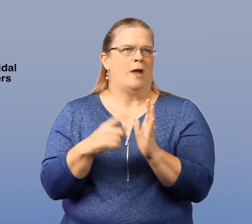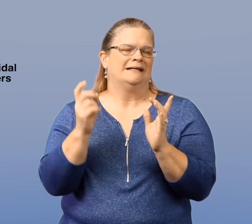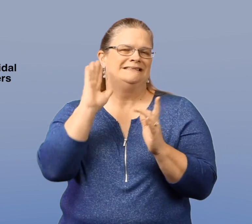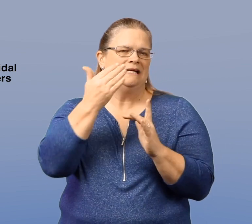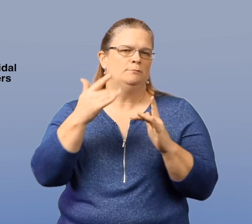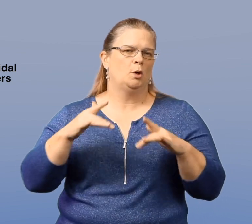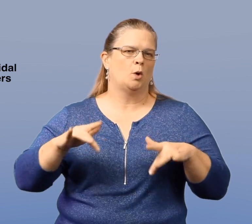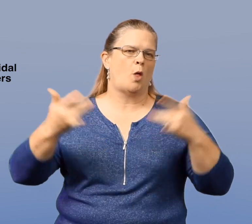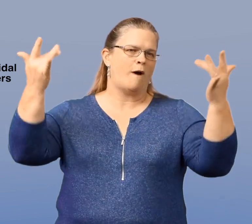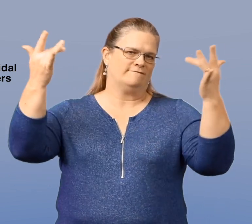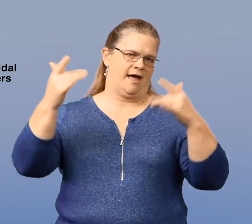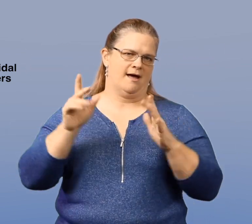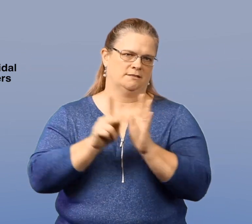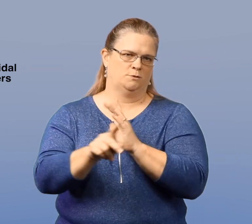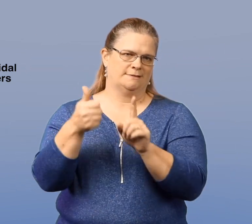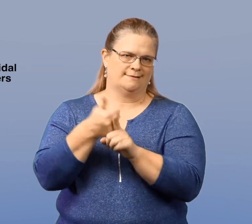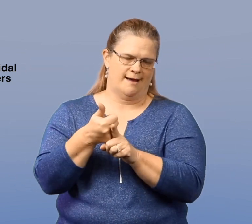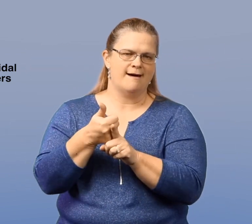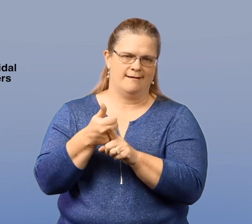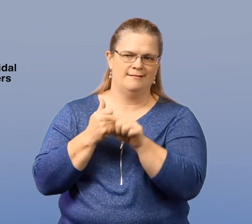they sometimes appear to glorify suicide.